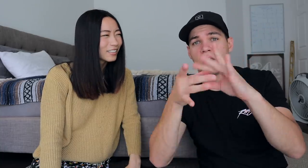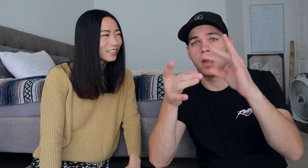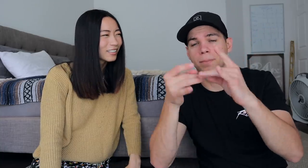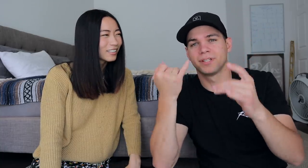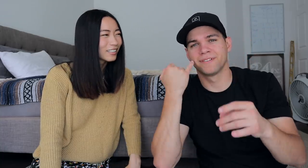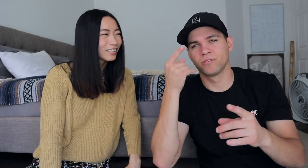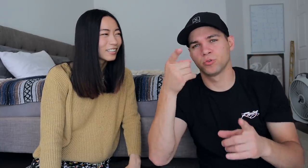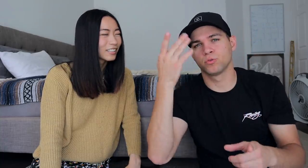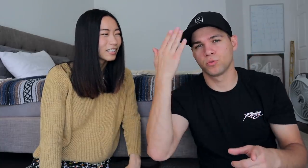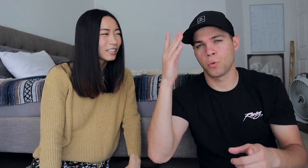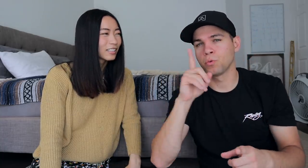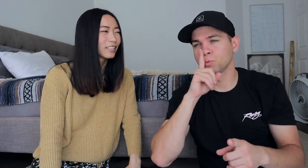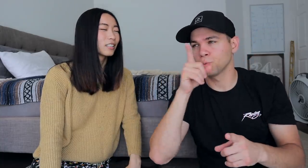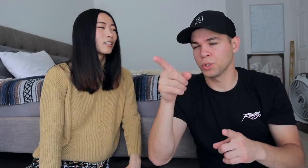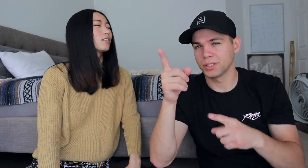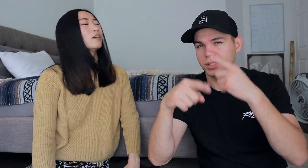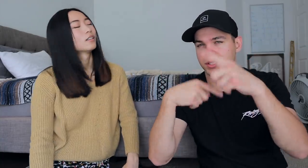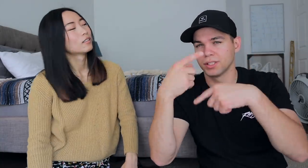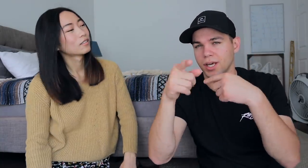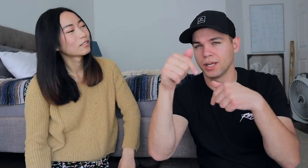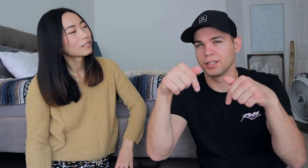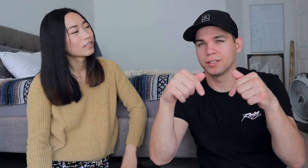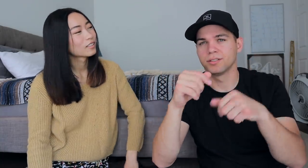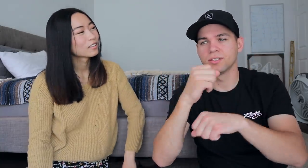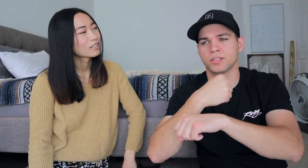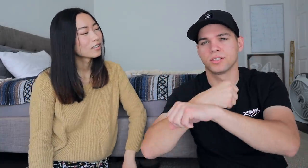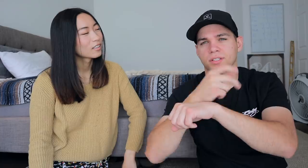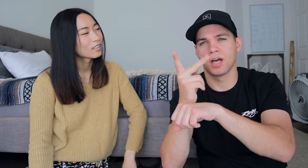please comment bellow if you know the real sign for skunk